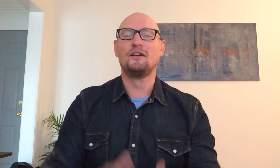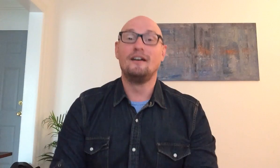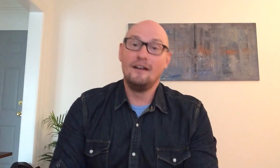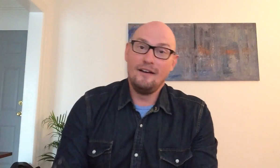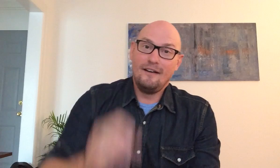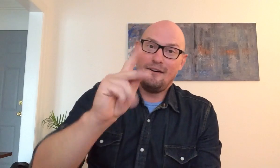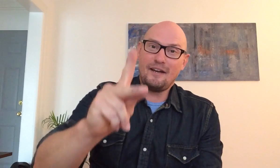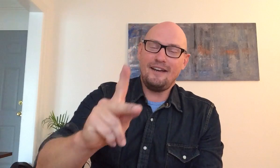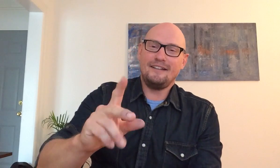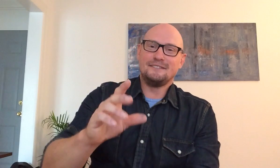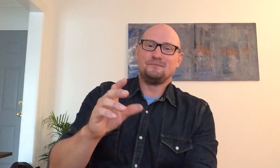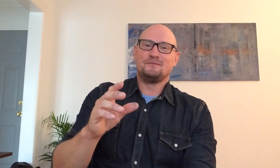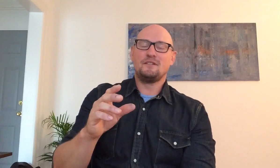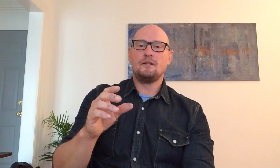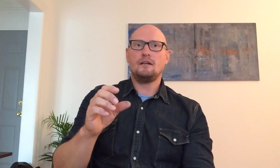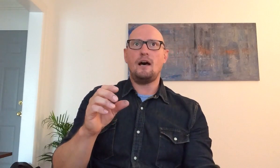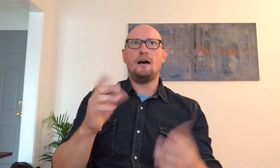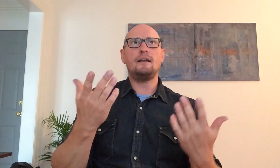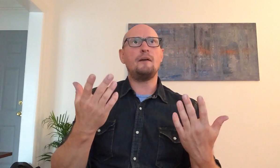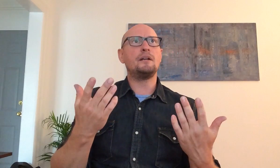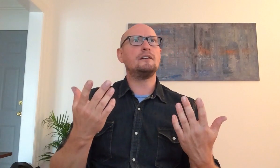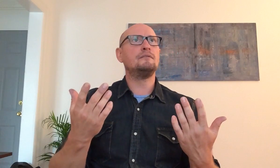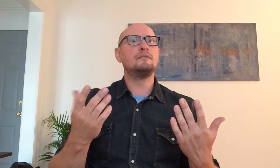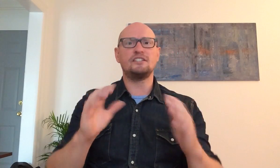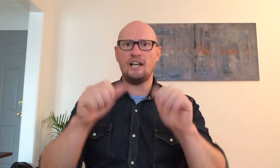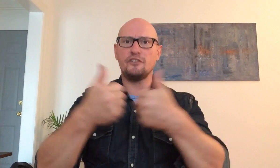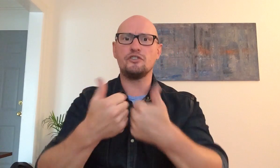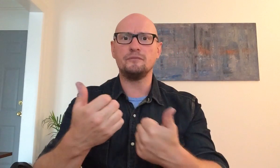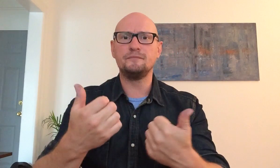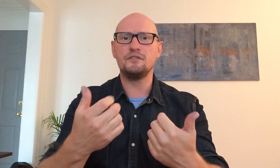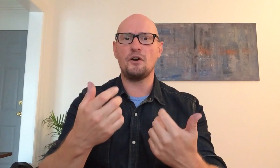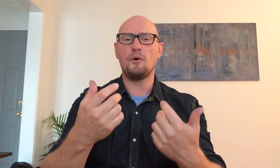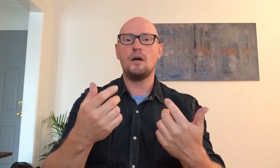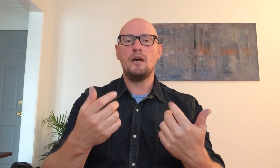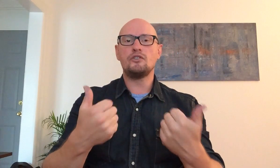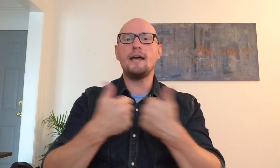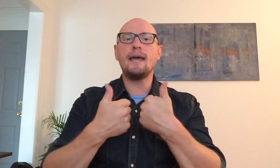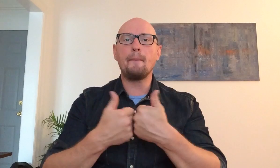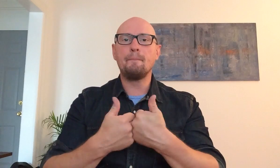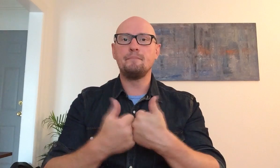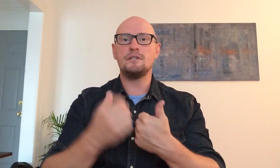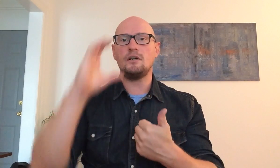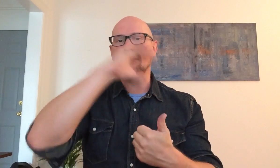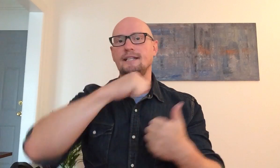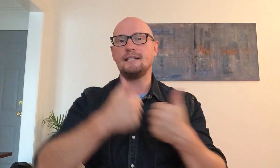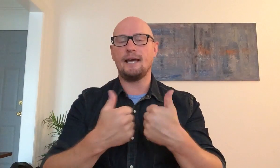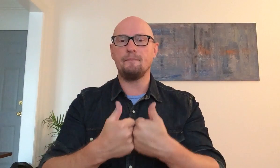okay now I'm gonna challenge you so try game it's called the guessing game